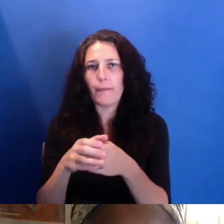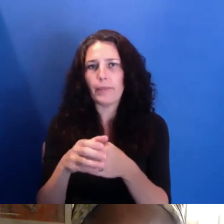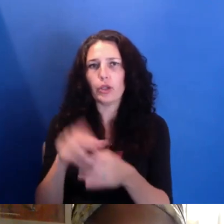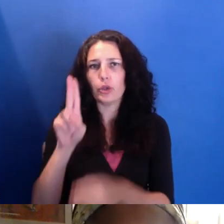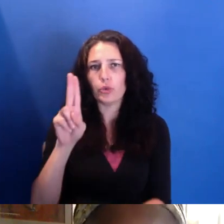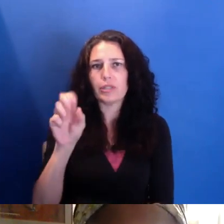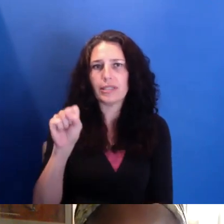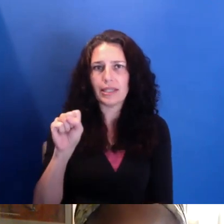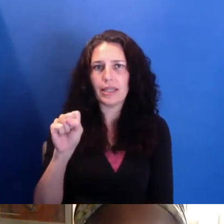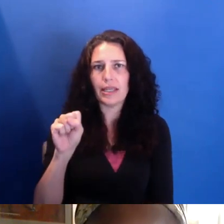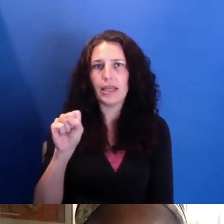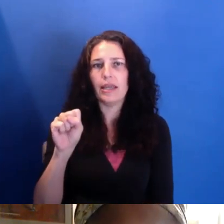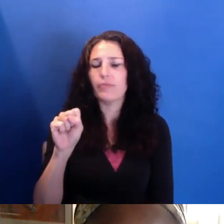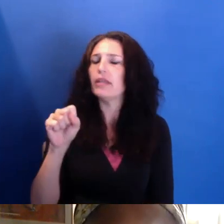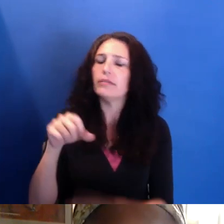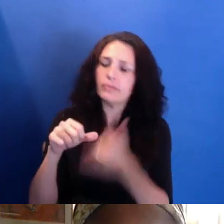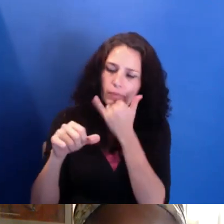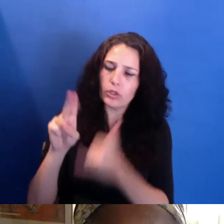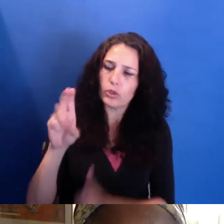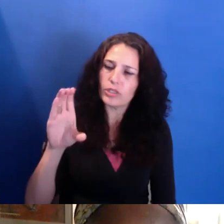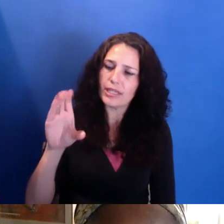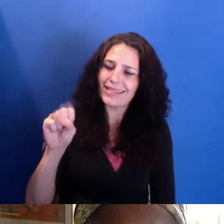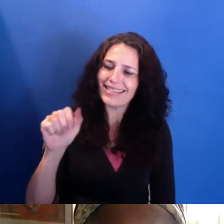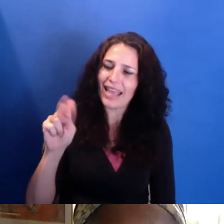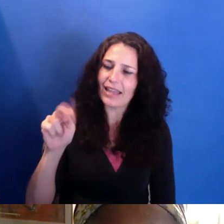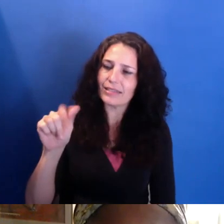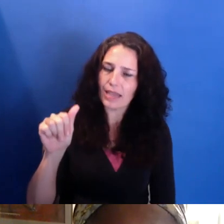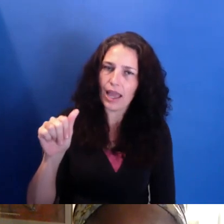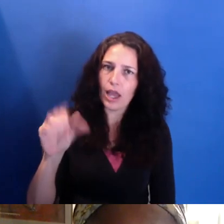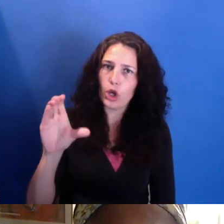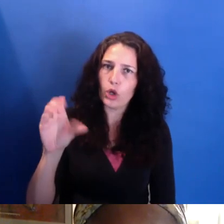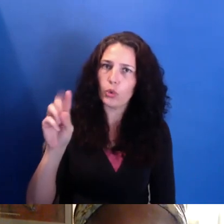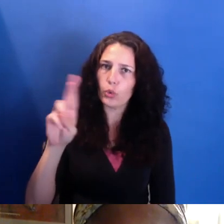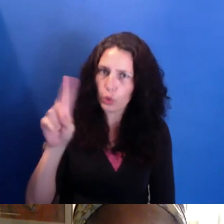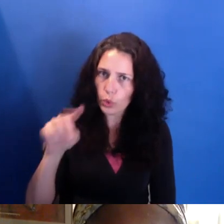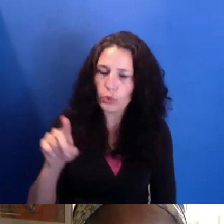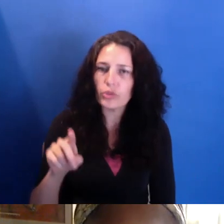was grounding film as connected to social movement,